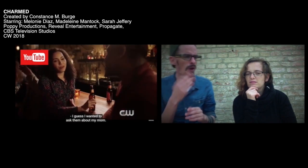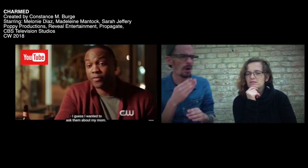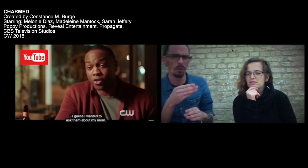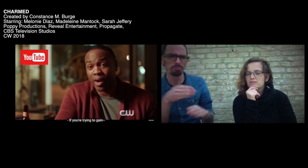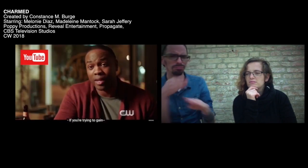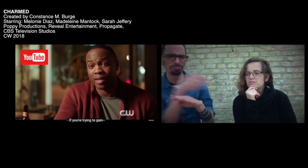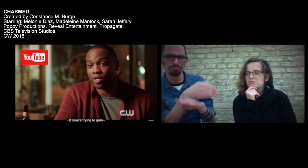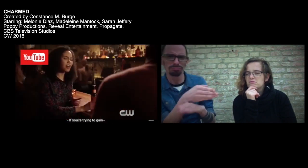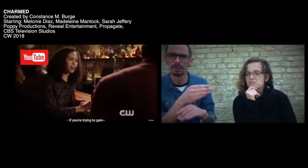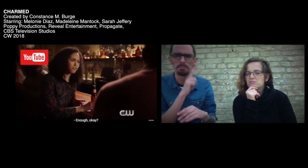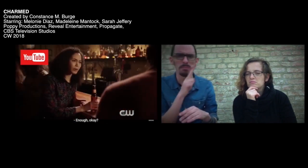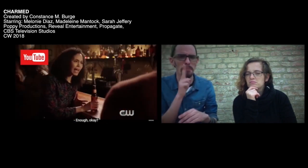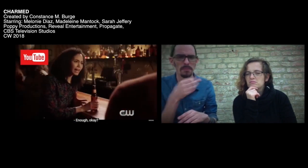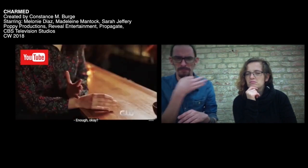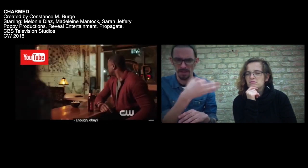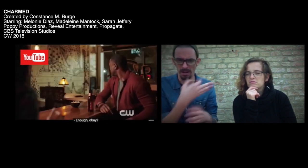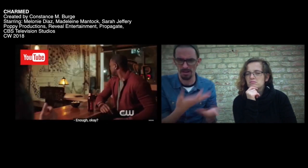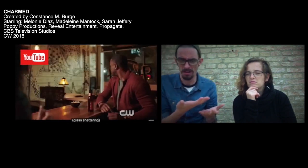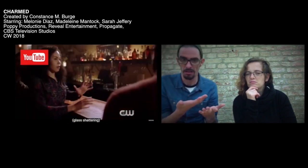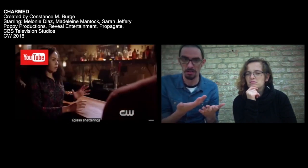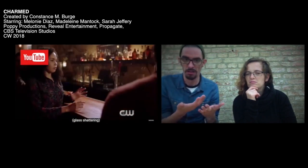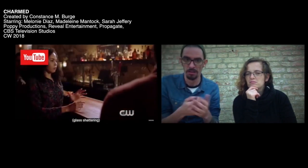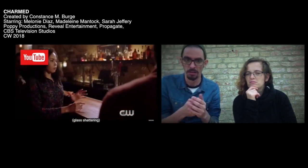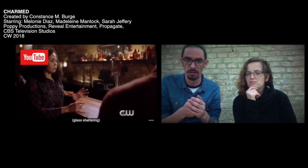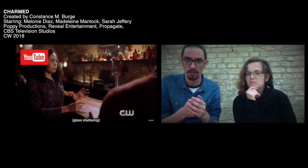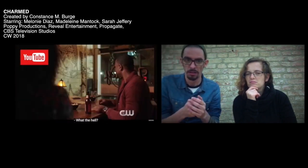[- Also warum gehst du dann da hin?] [Ich wollte sie über meine Mutter ausfragen.]